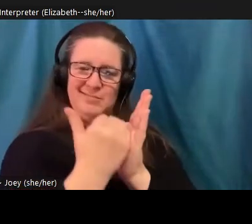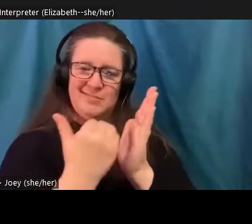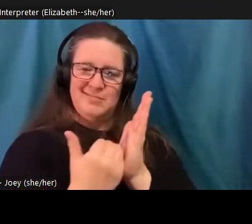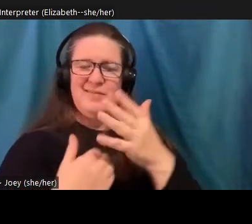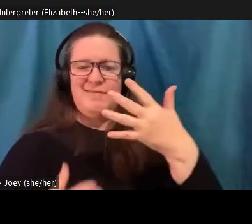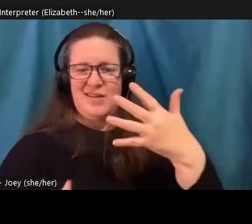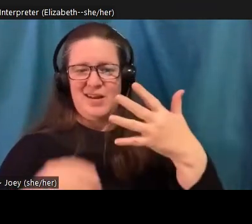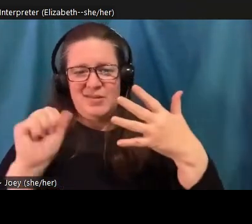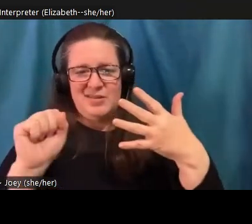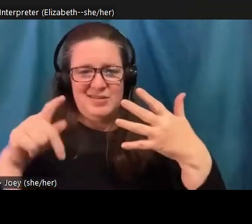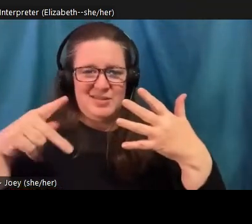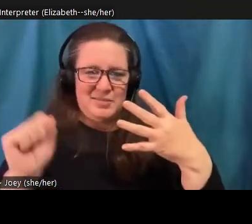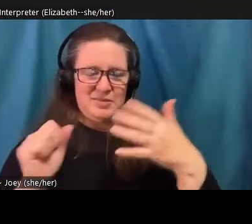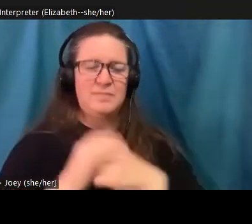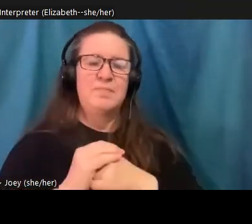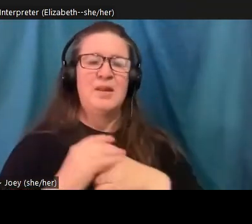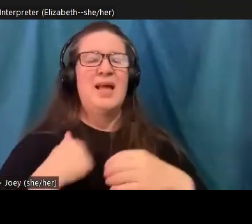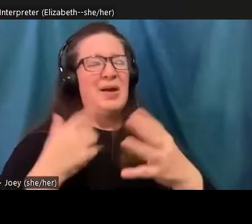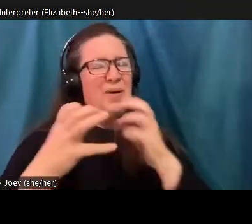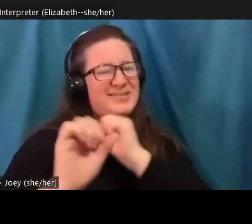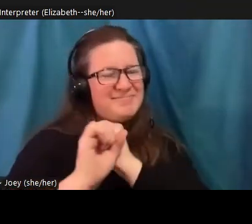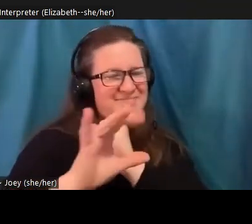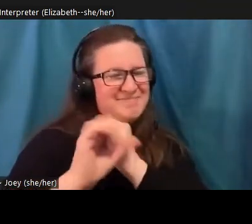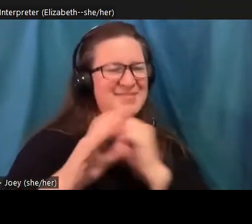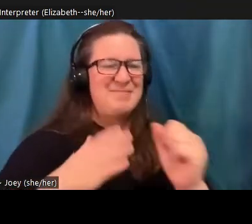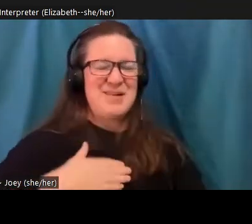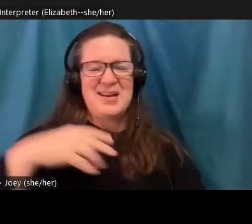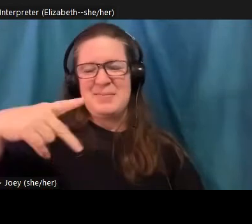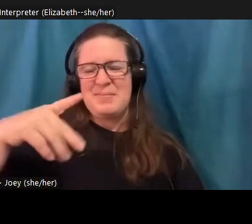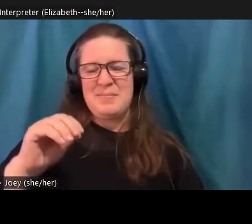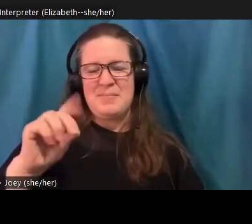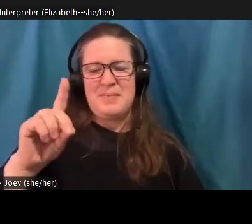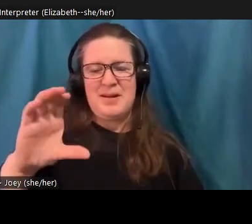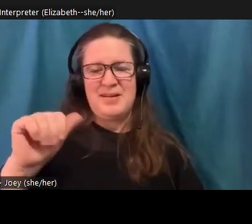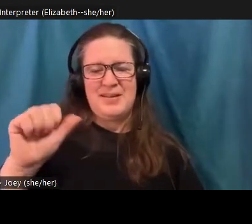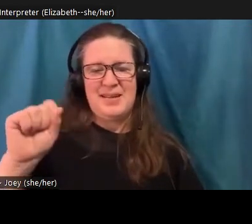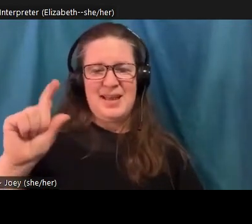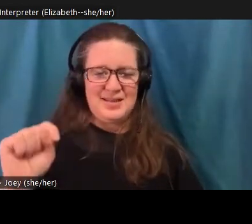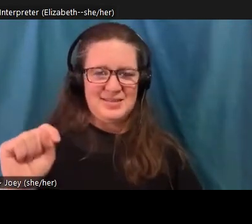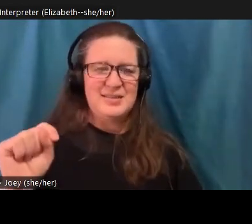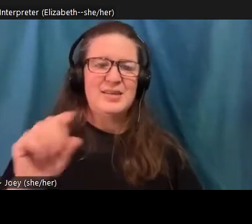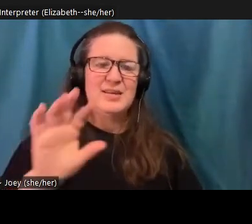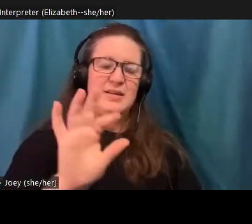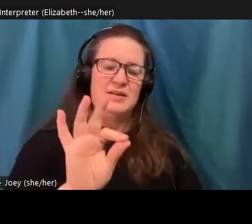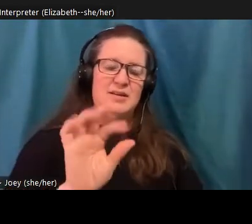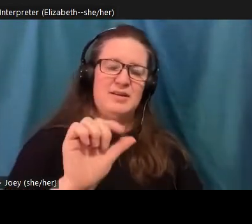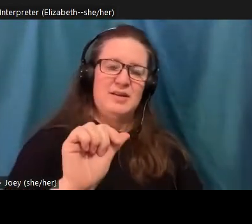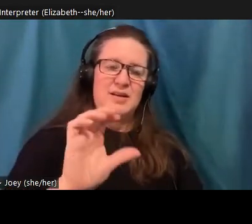podcast facing it, which I created to explore how dark emotions might actually be a doorway to something powerful